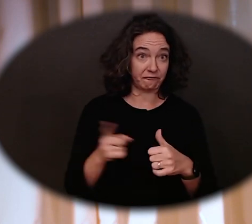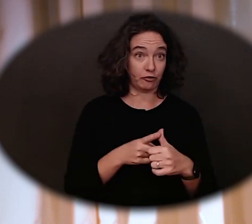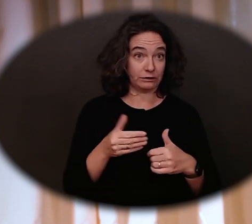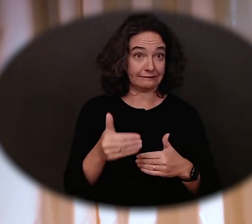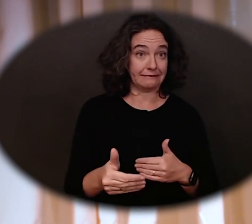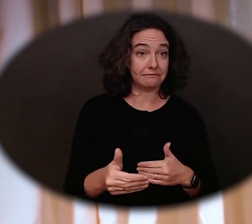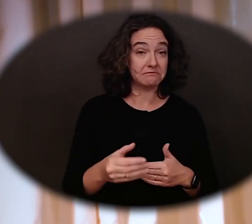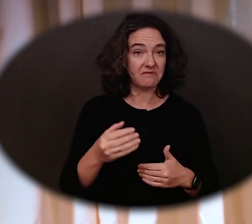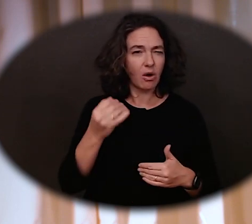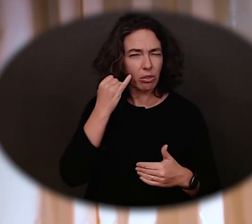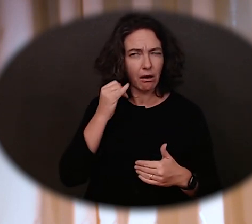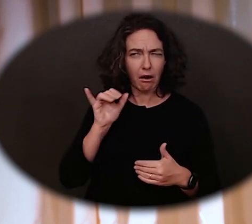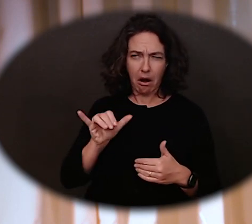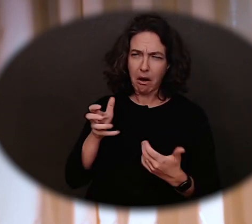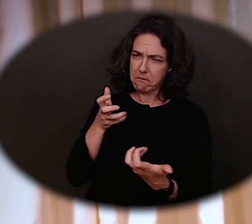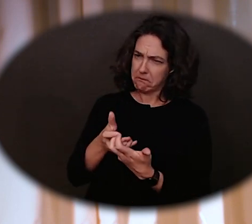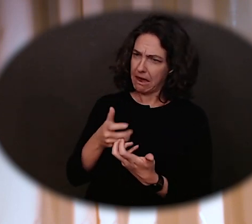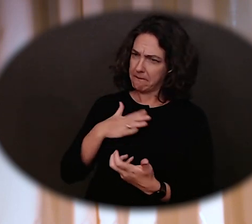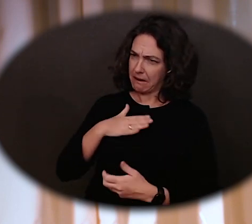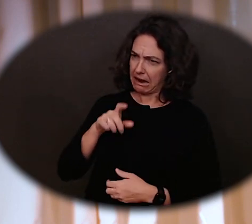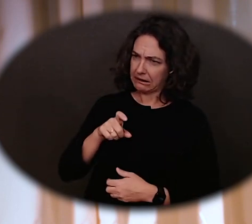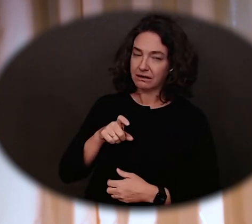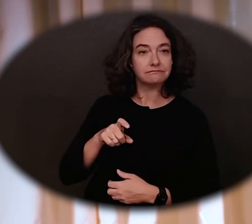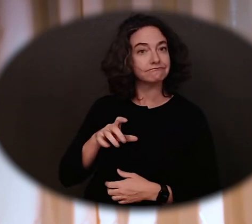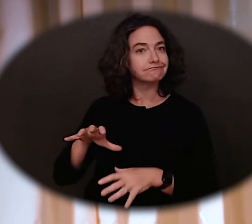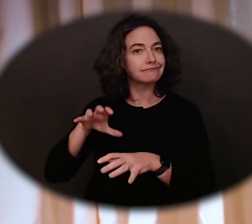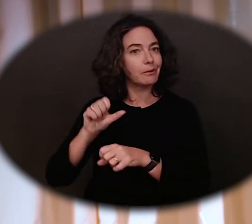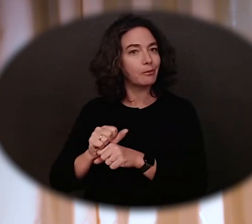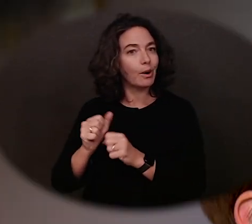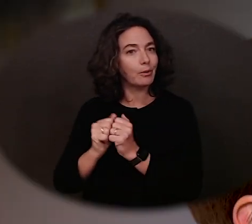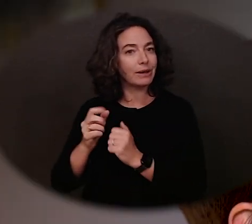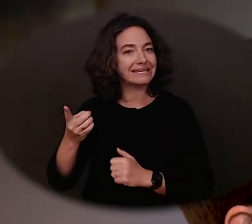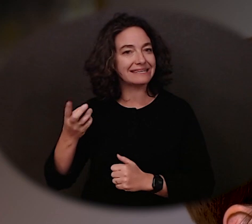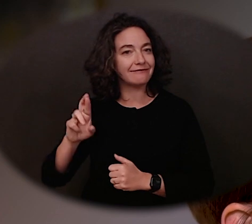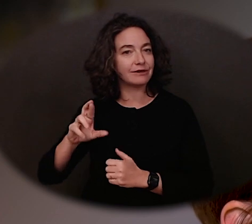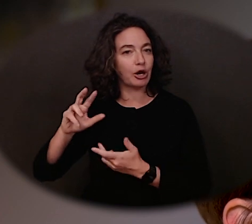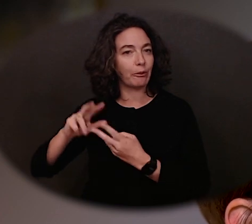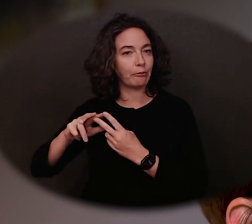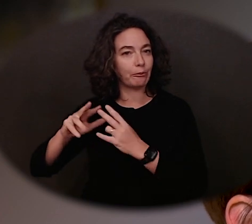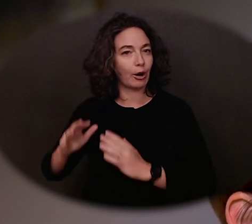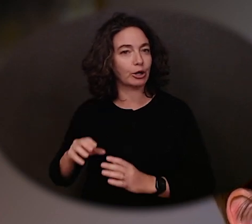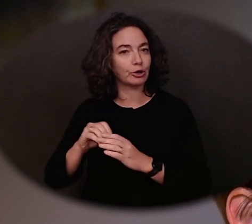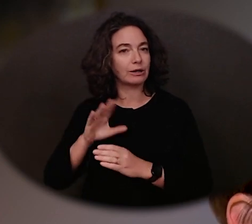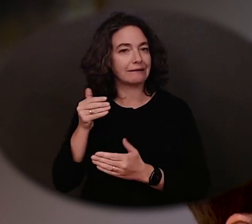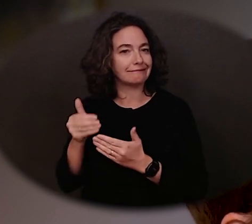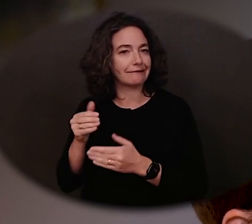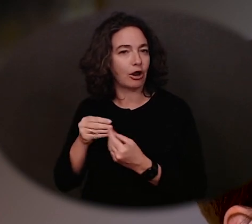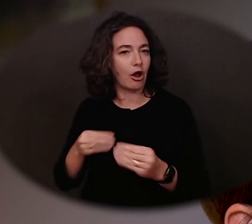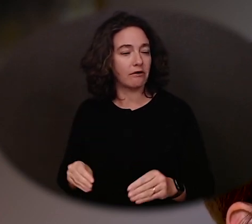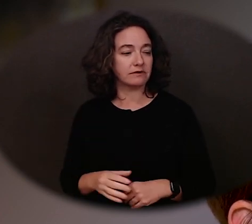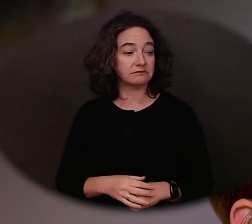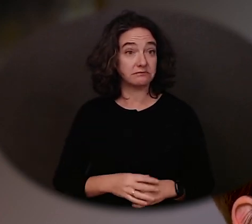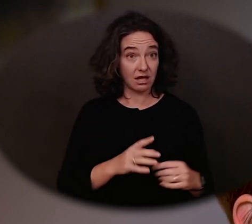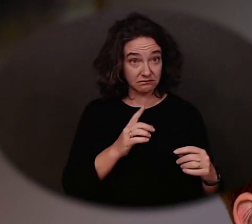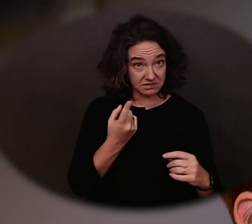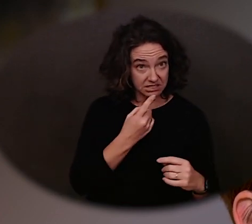simply make an appointment with a DVR partner in an office near you. You are welcome to bring someone with you. And if transportation is a challenge